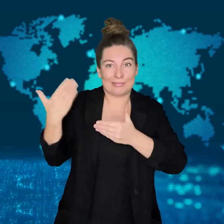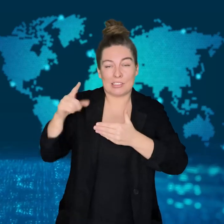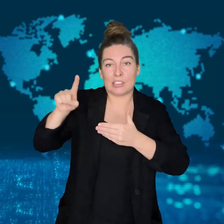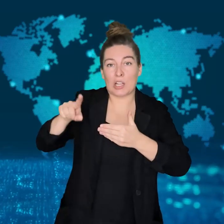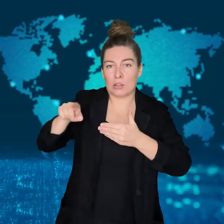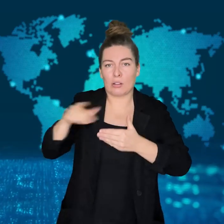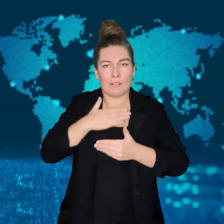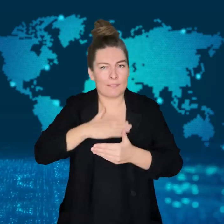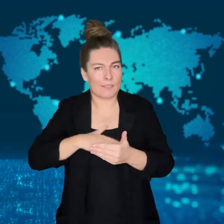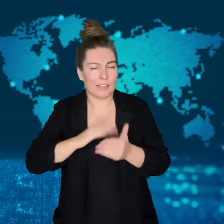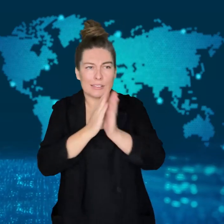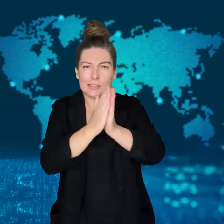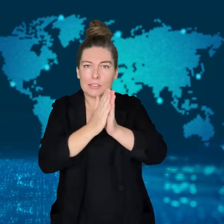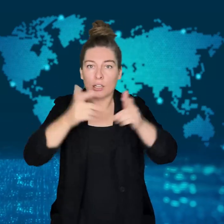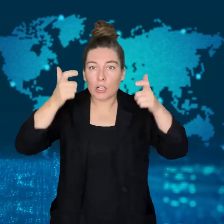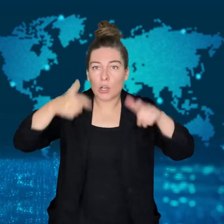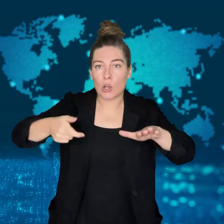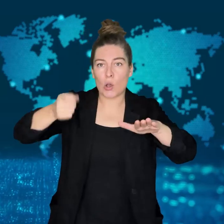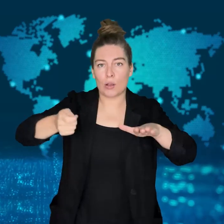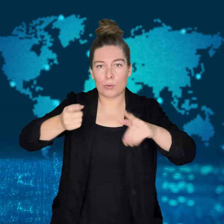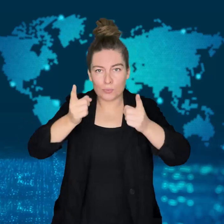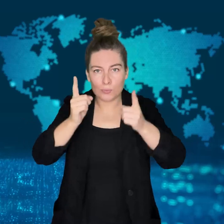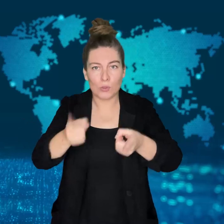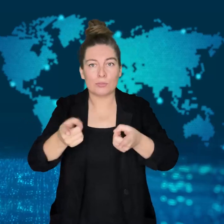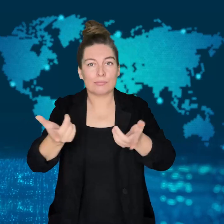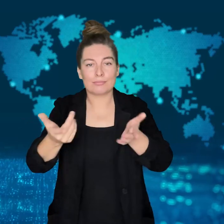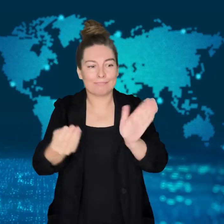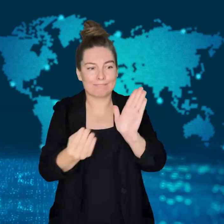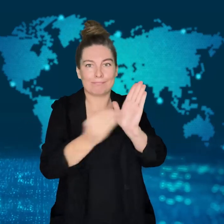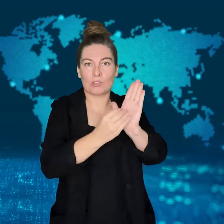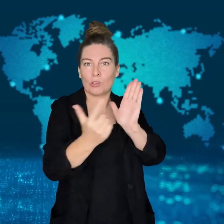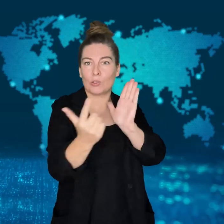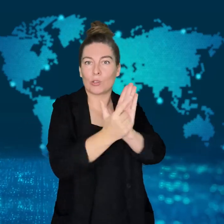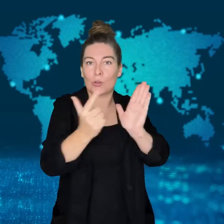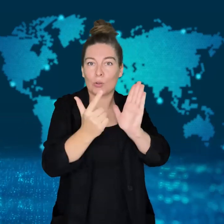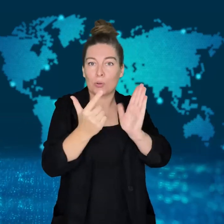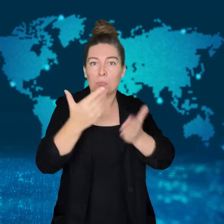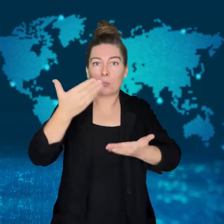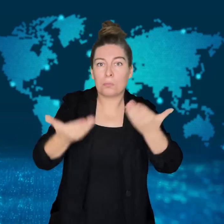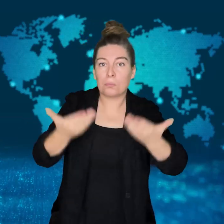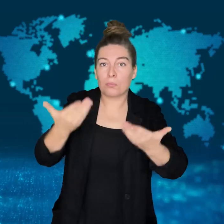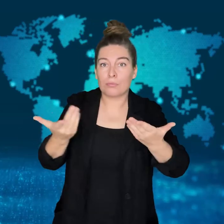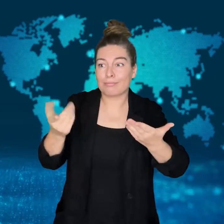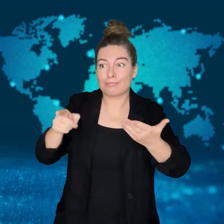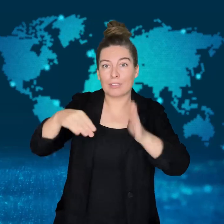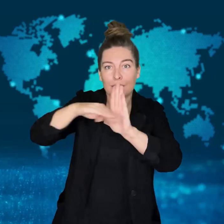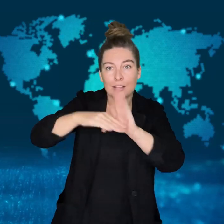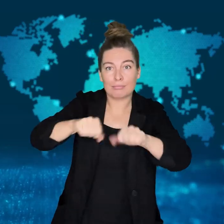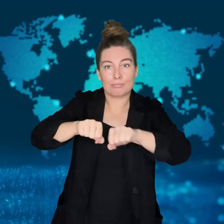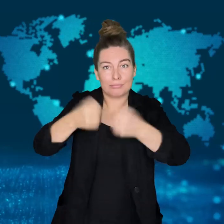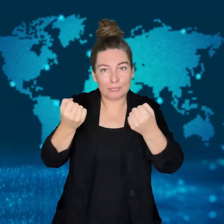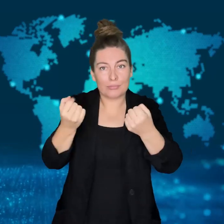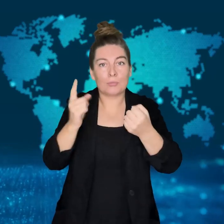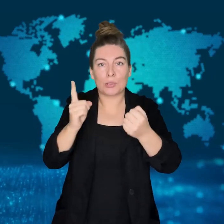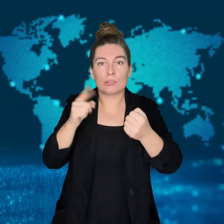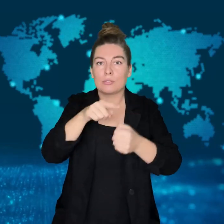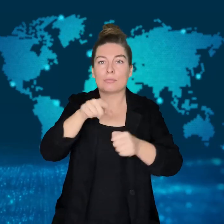His government pressed for a law early this year that says